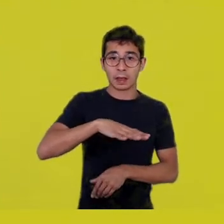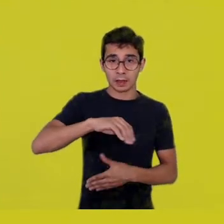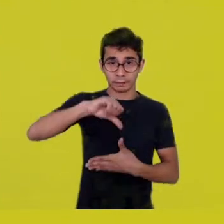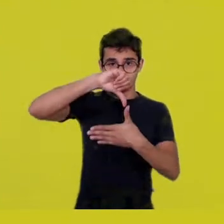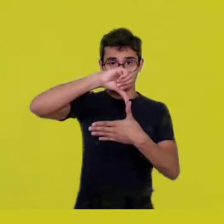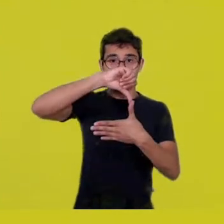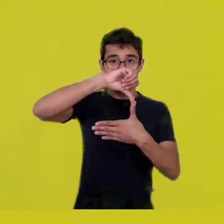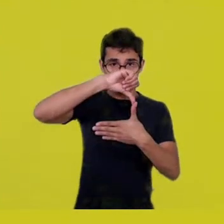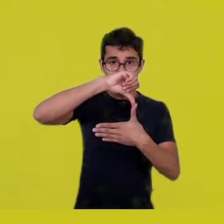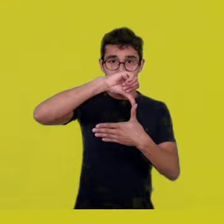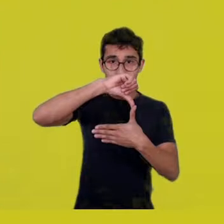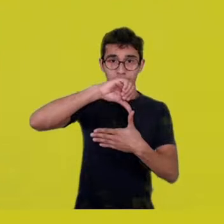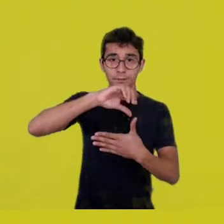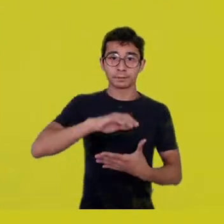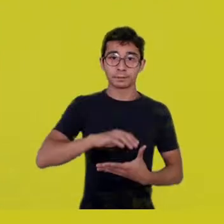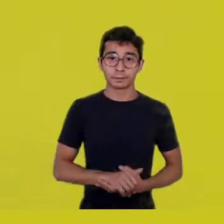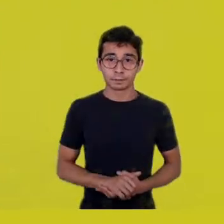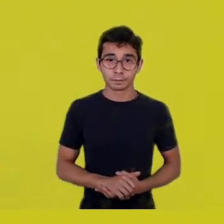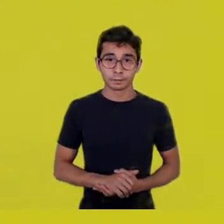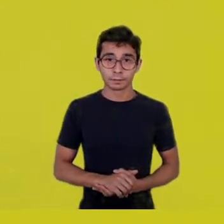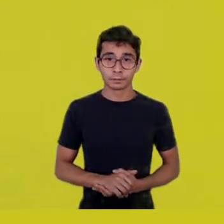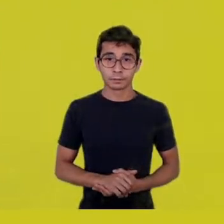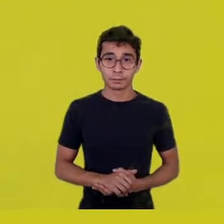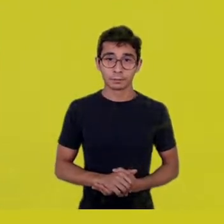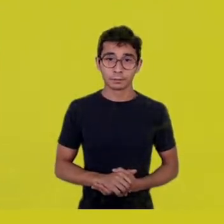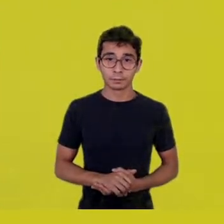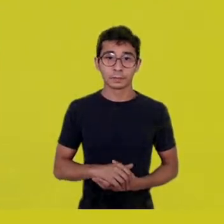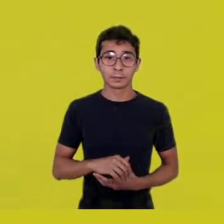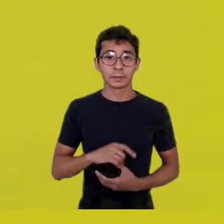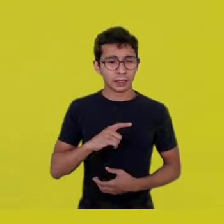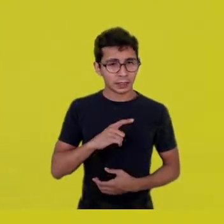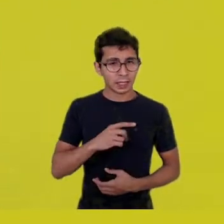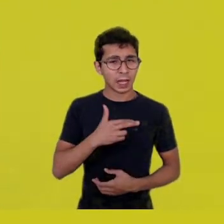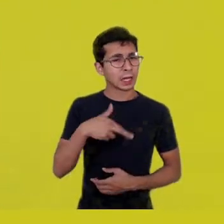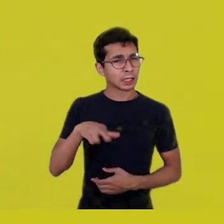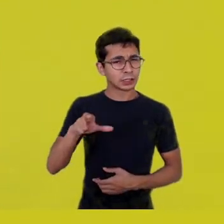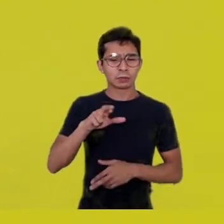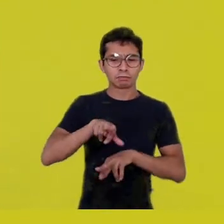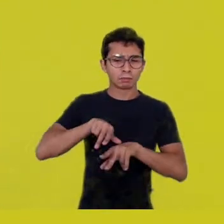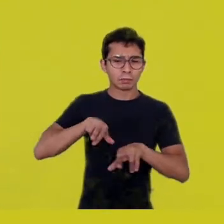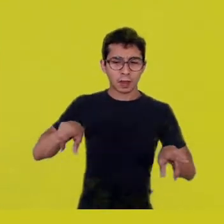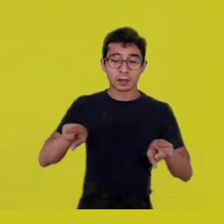and the non-Native, non-blacks themselves,